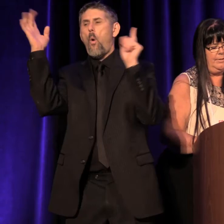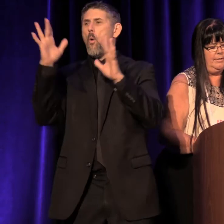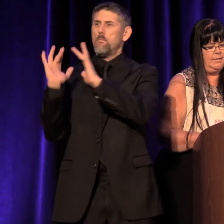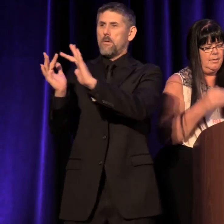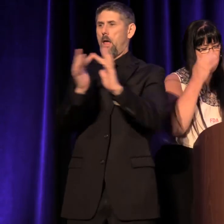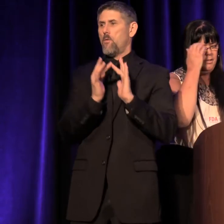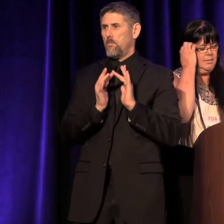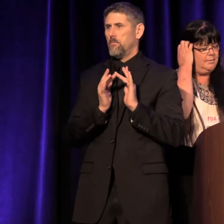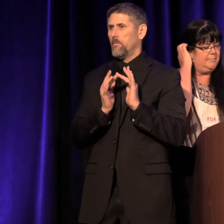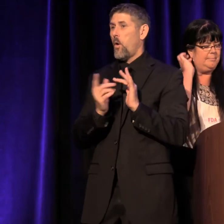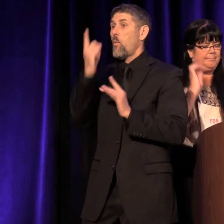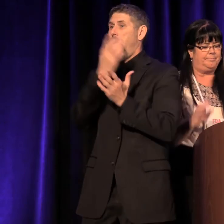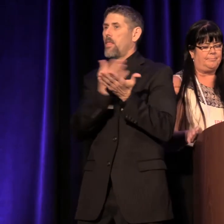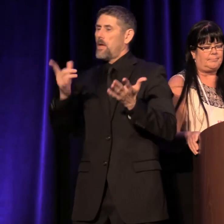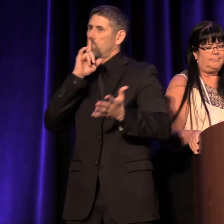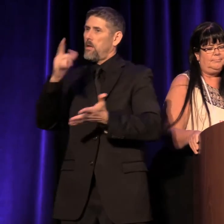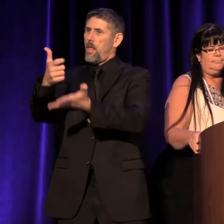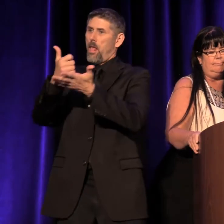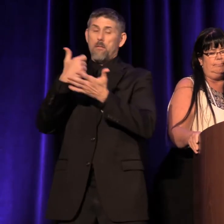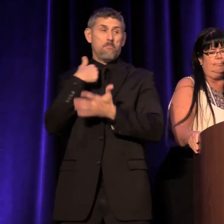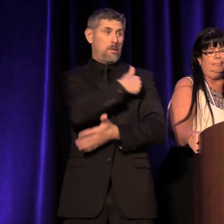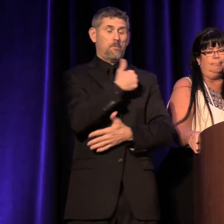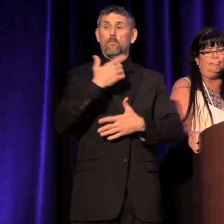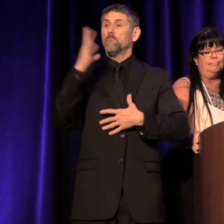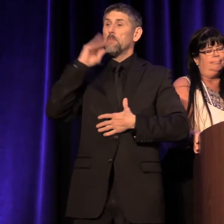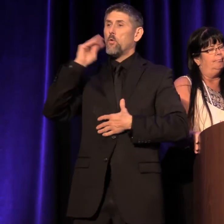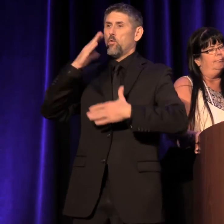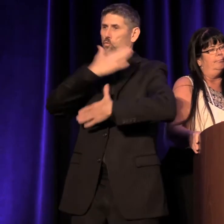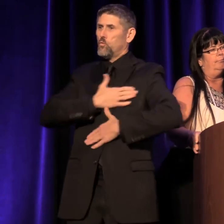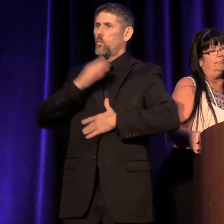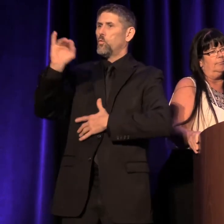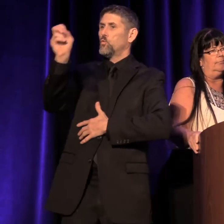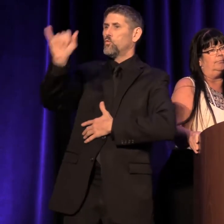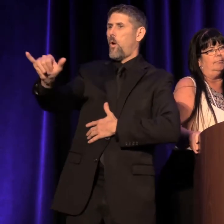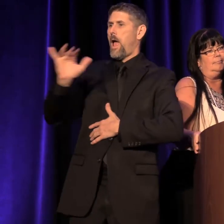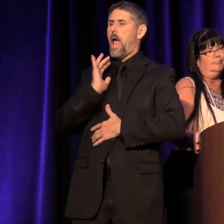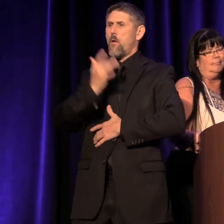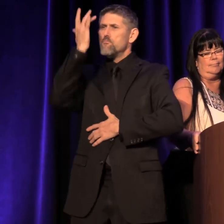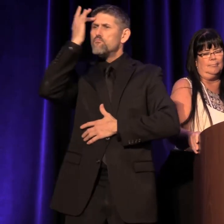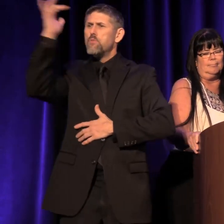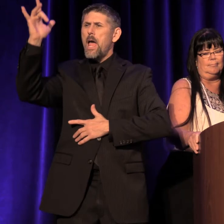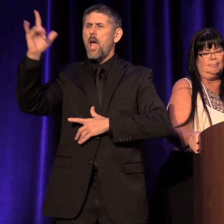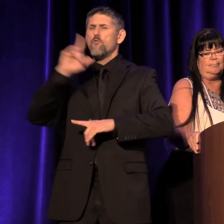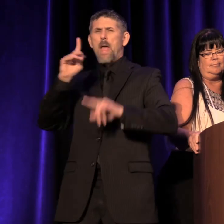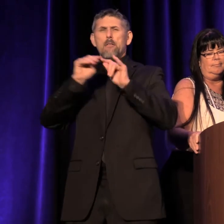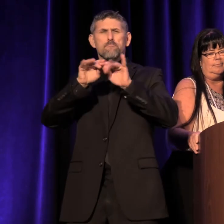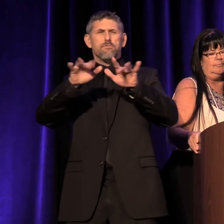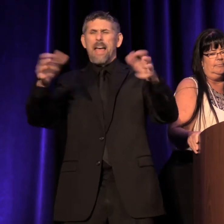One of the things that gives us joy is our brilliant and prolific theater community.